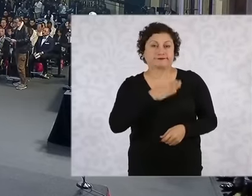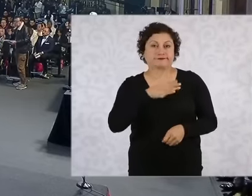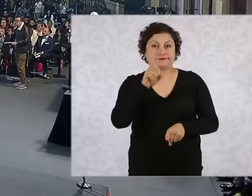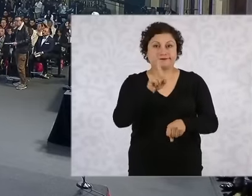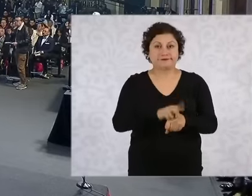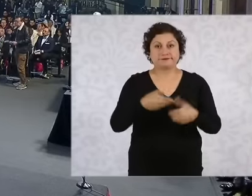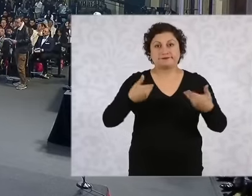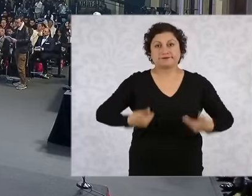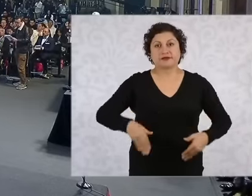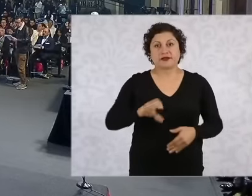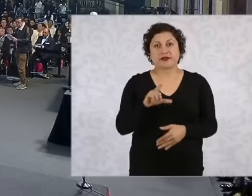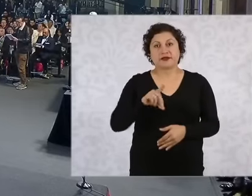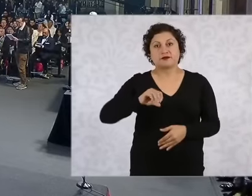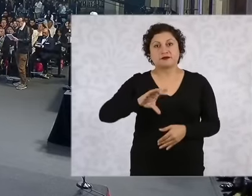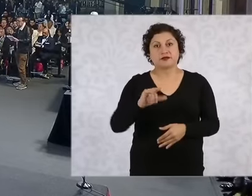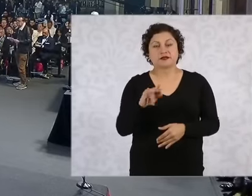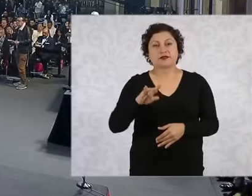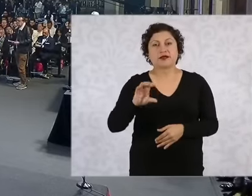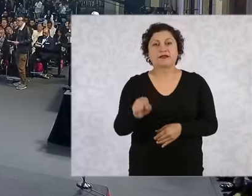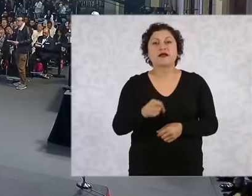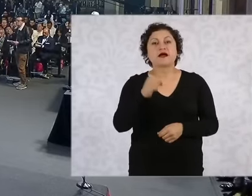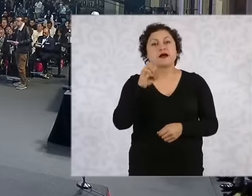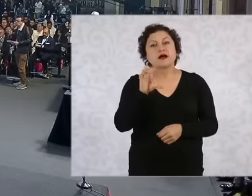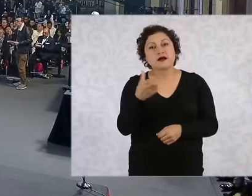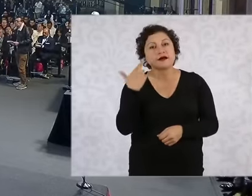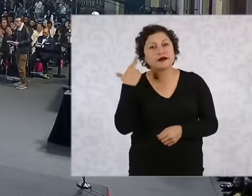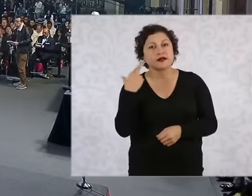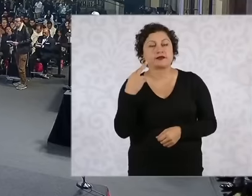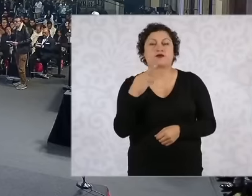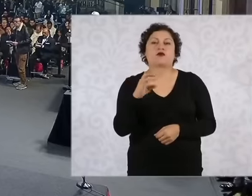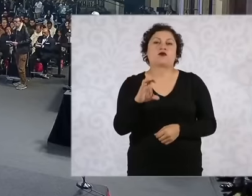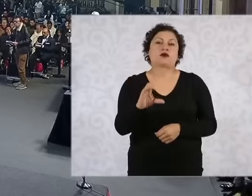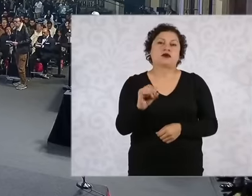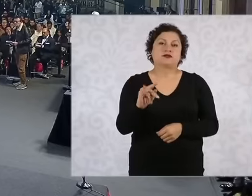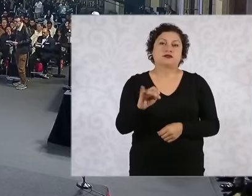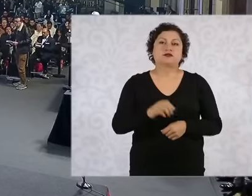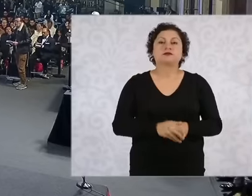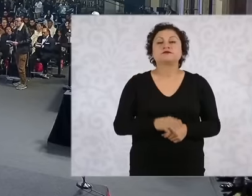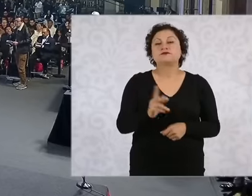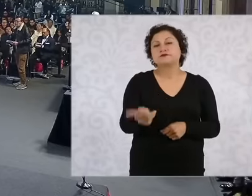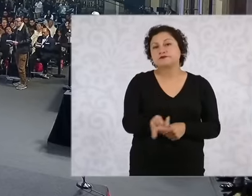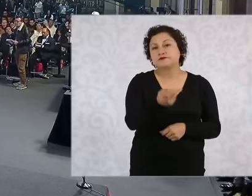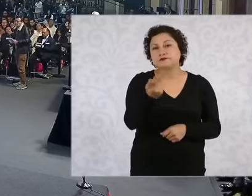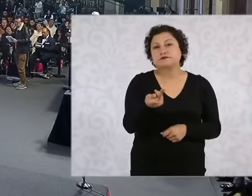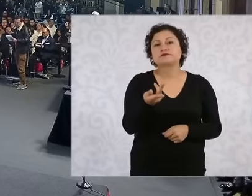education the first question would be this decision that the supreme court of justice made before giving